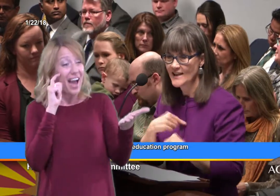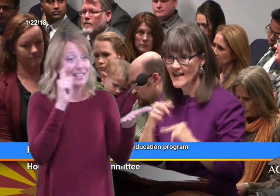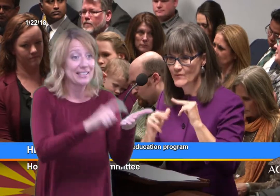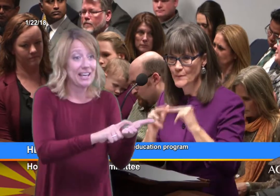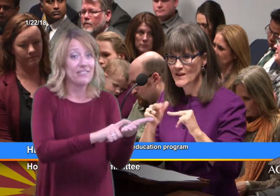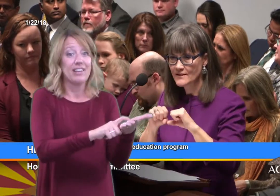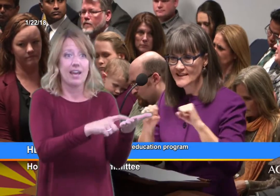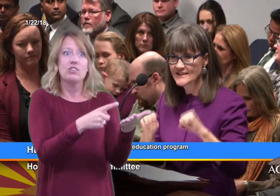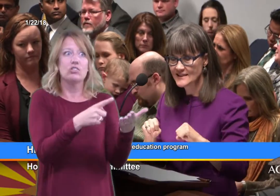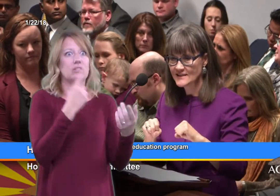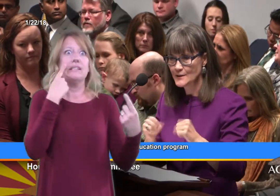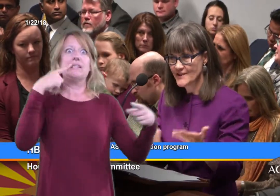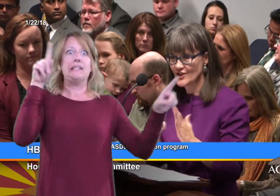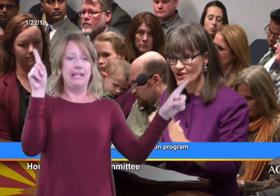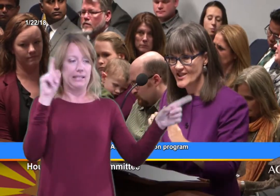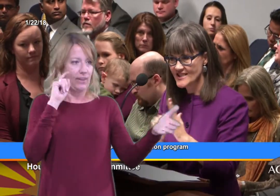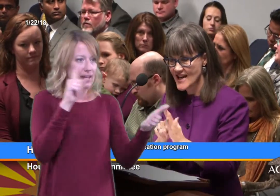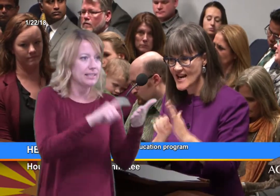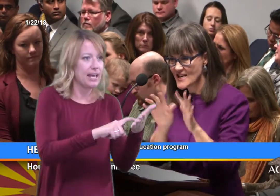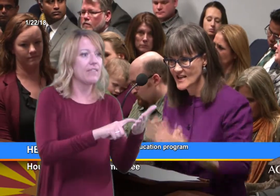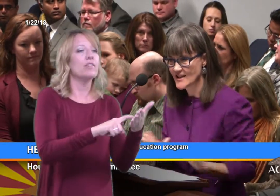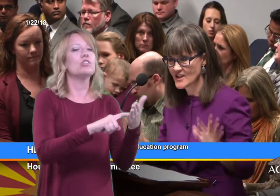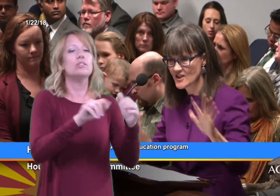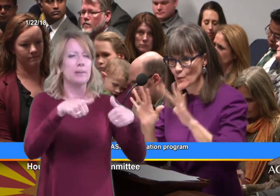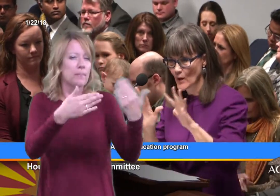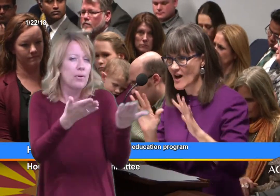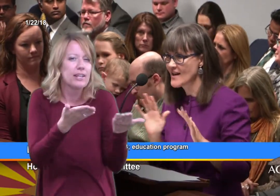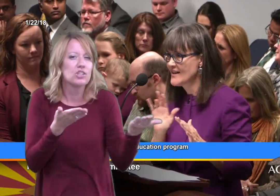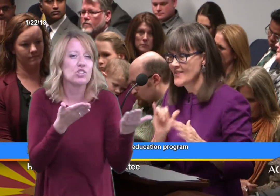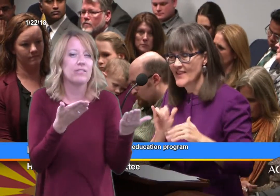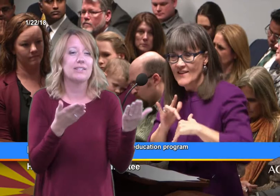We have built a system here in the state and nationwide,